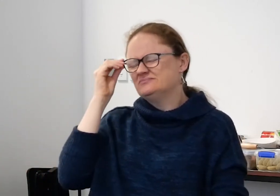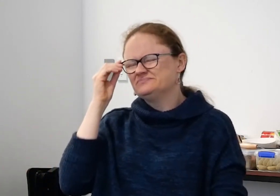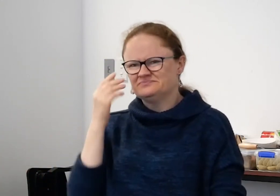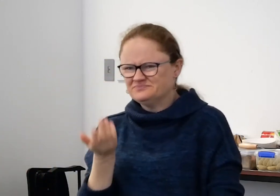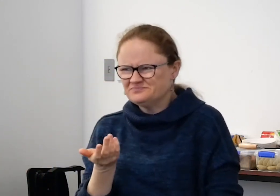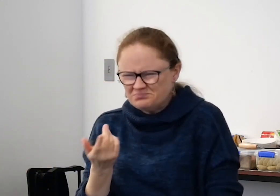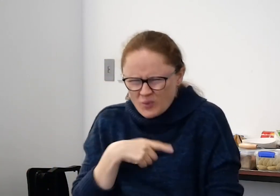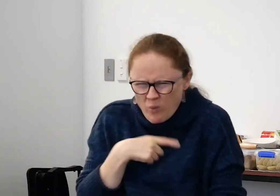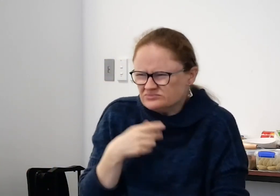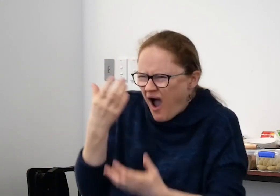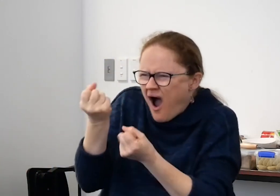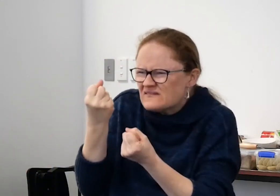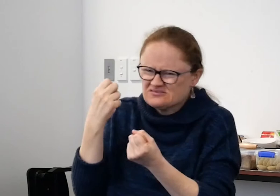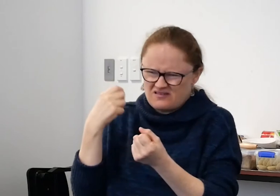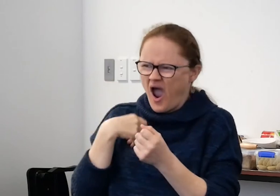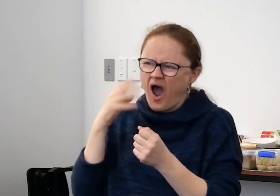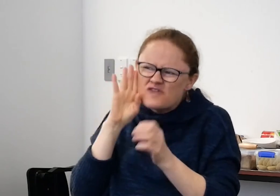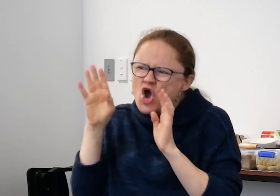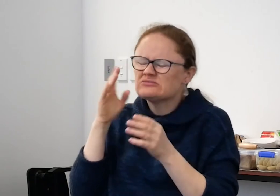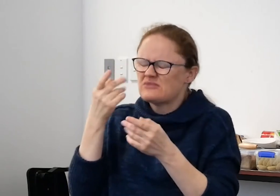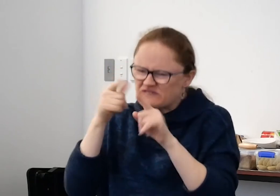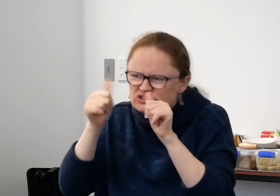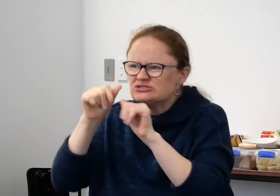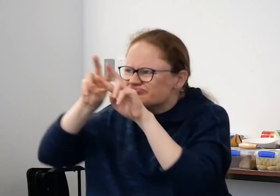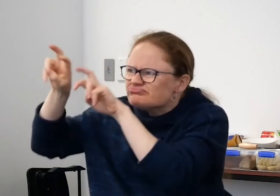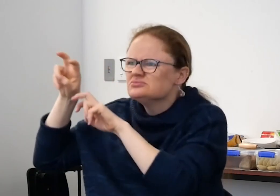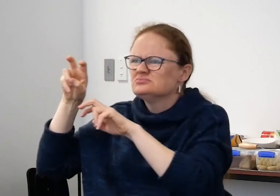It was just the most blunt and awful discriminatory response.